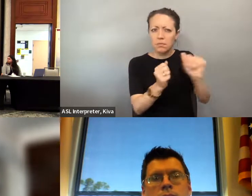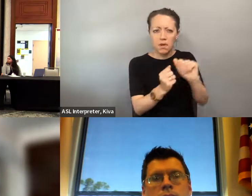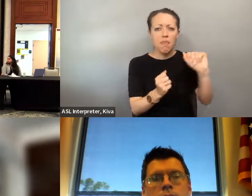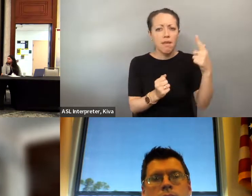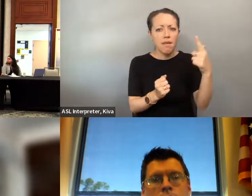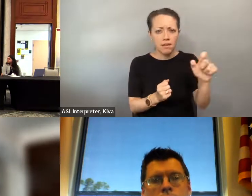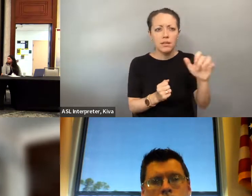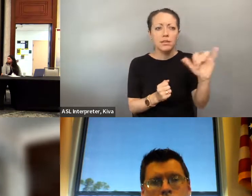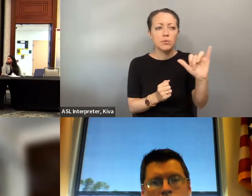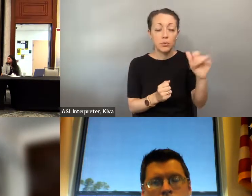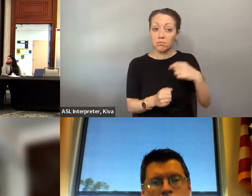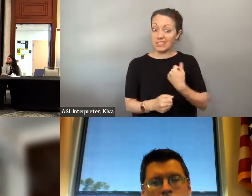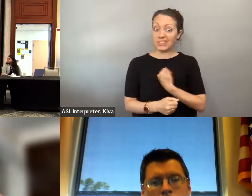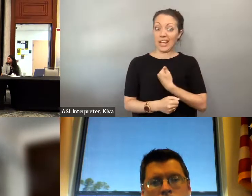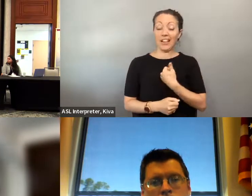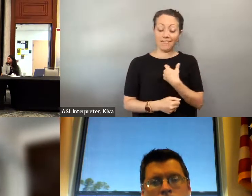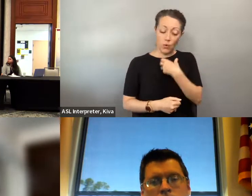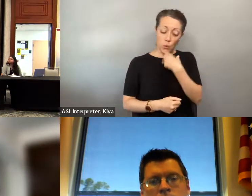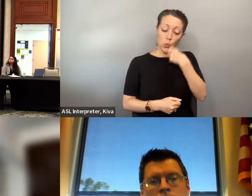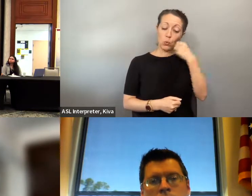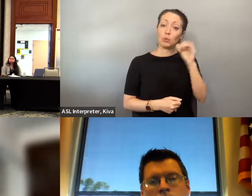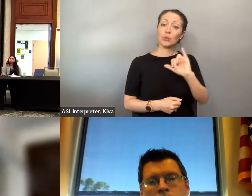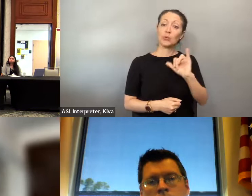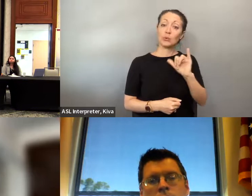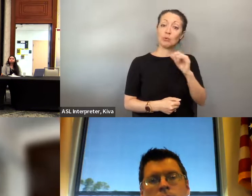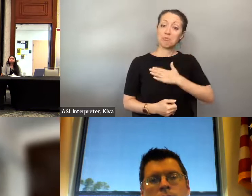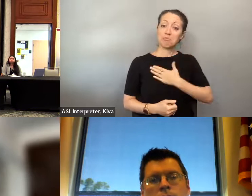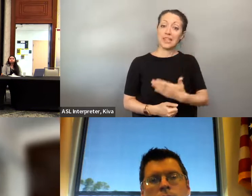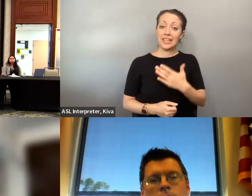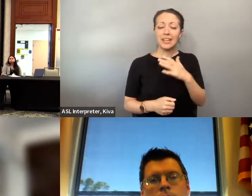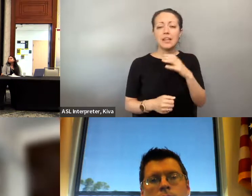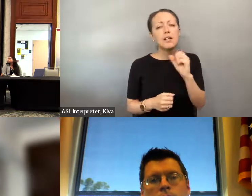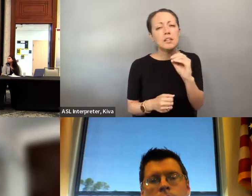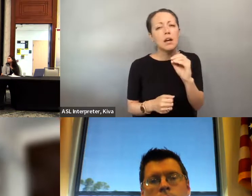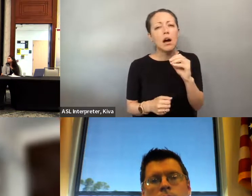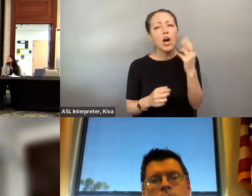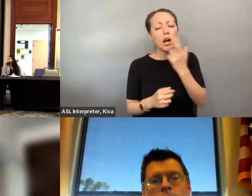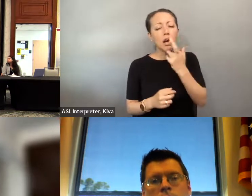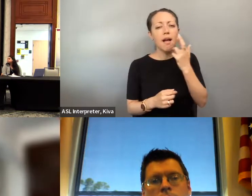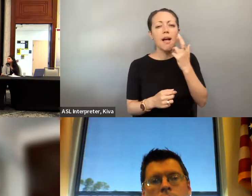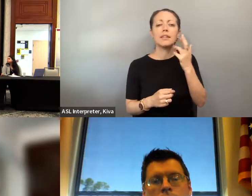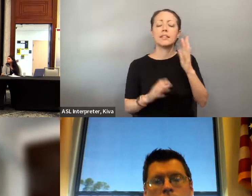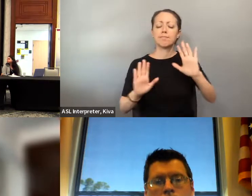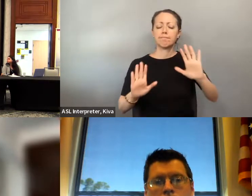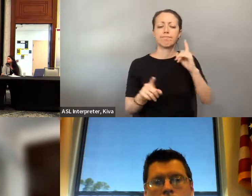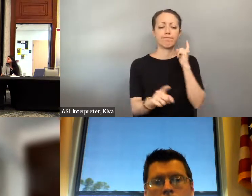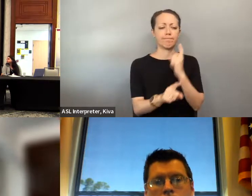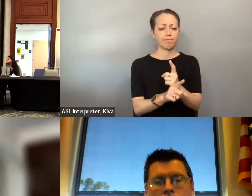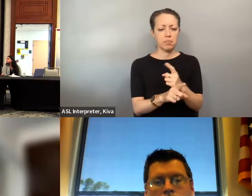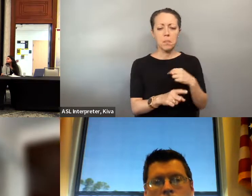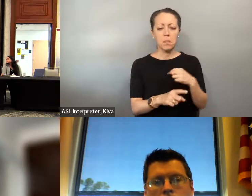, so it's happening right before my eyes and I myself am not jumping up and running around the way I used to. So